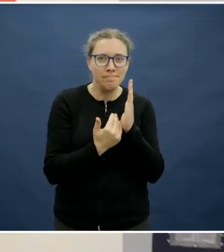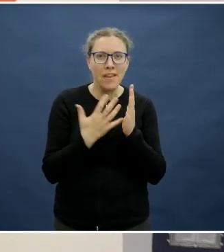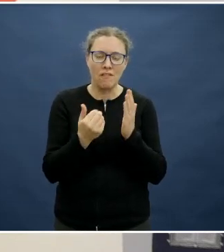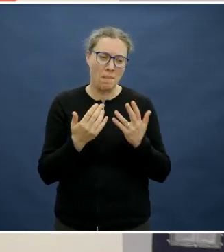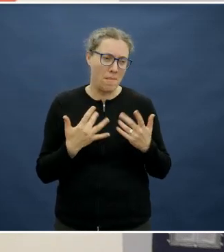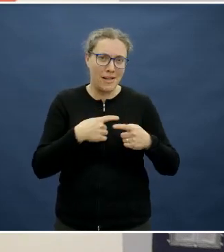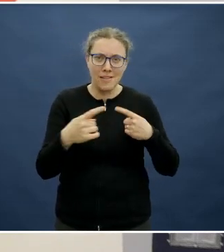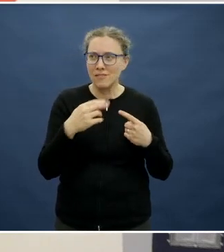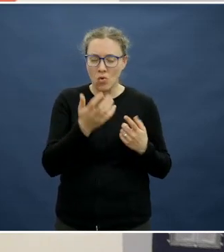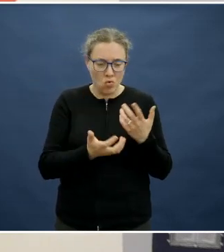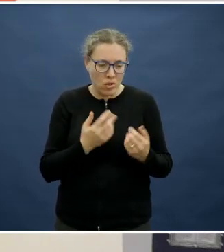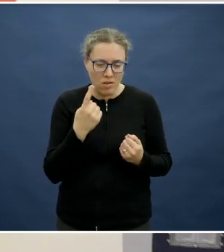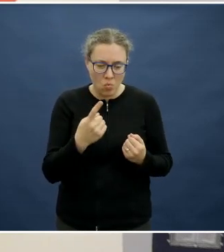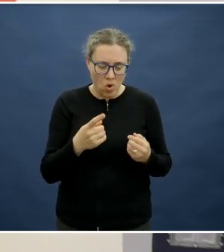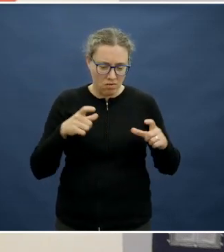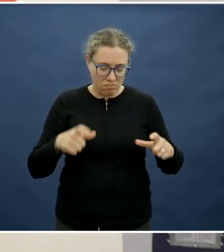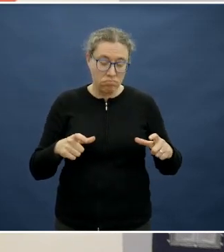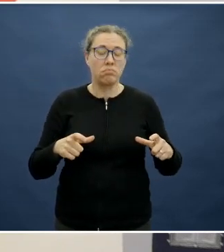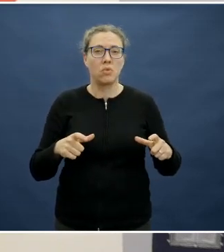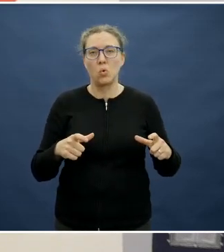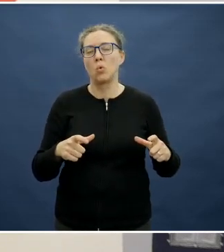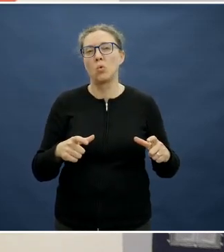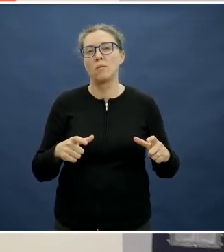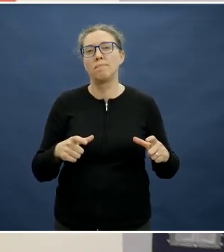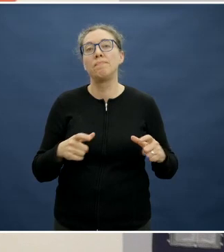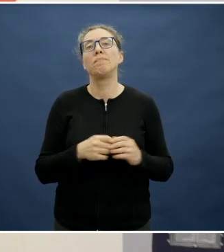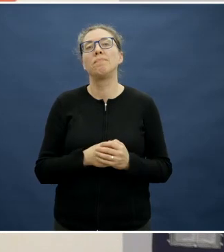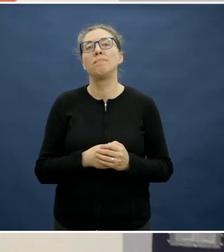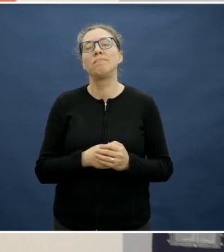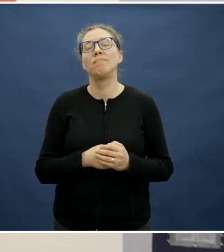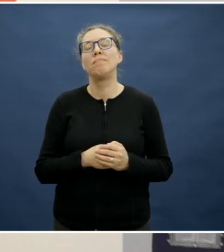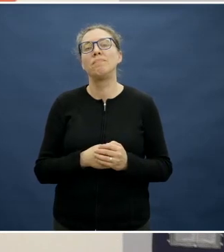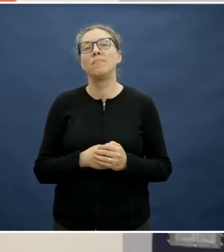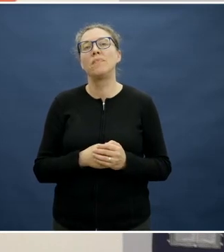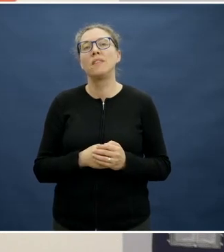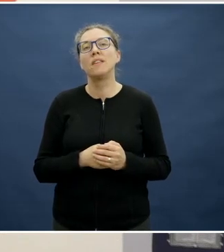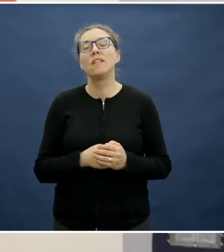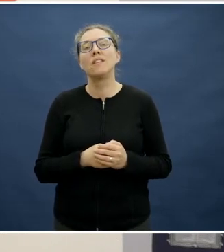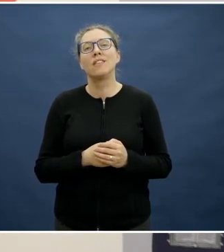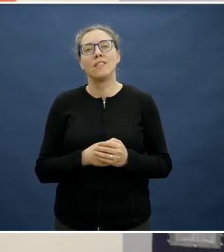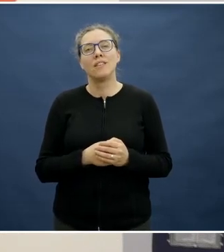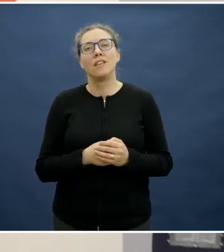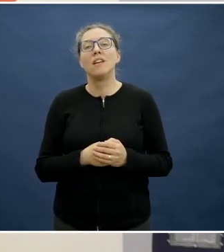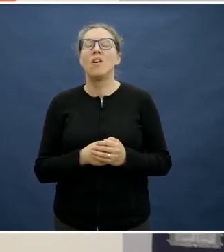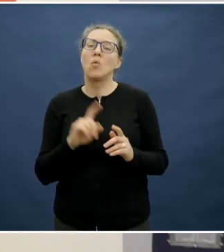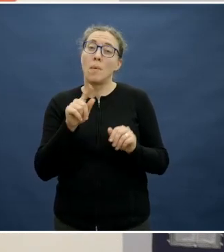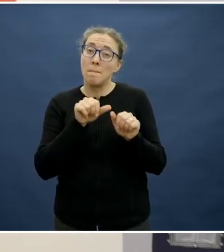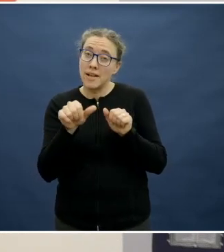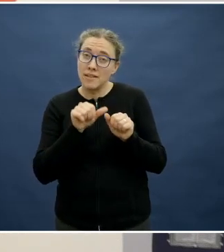I think the other thing is these books or websites where there's sort of five ingredients